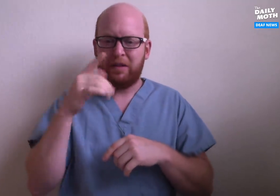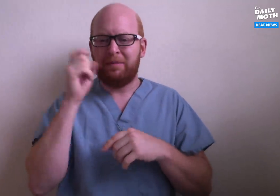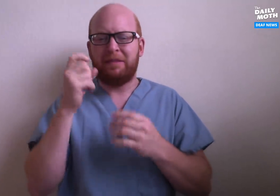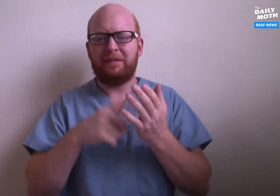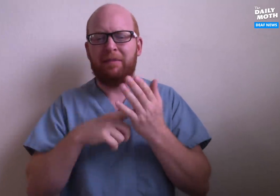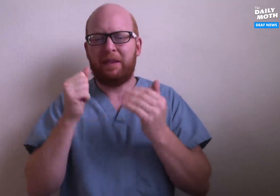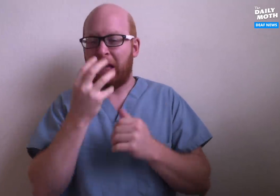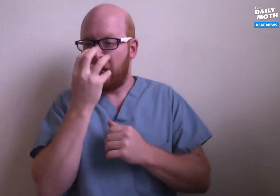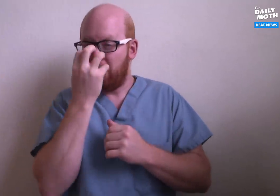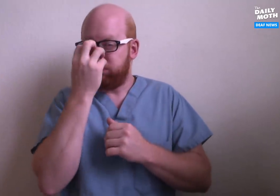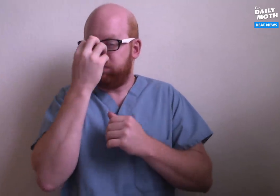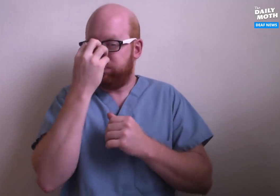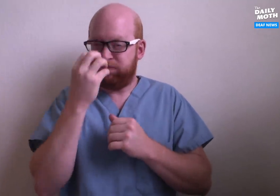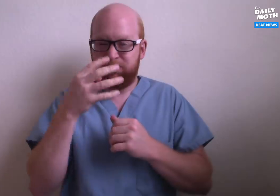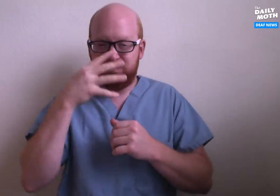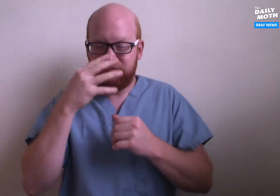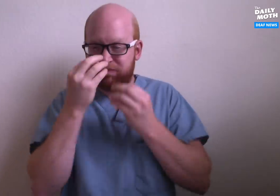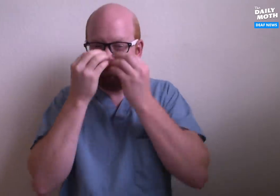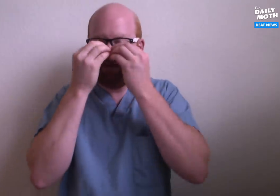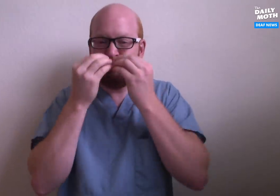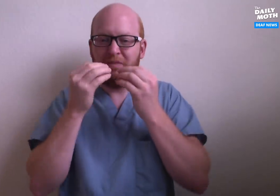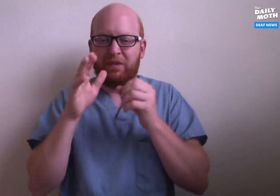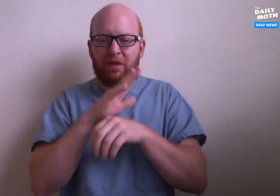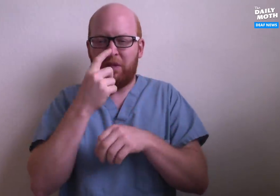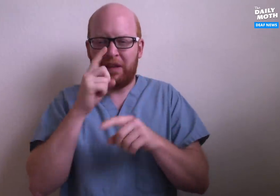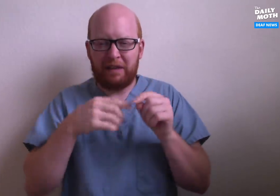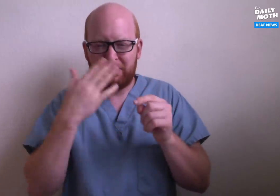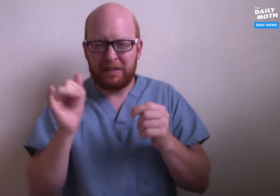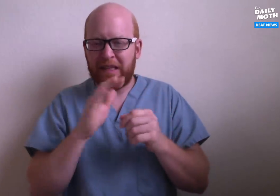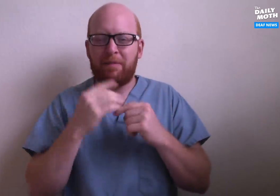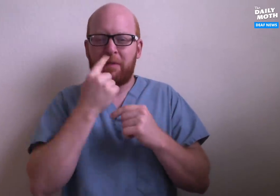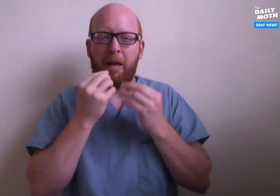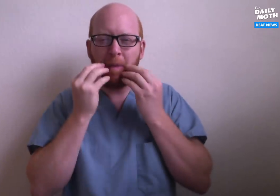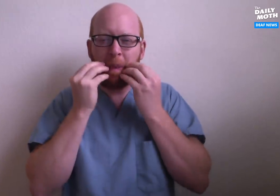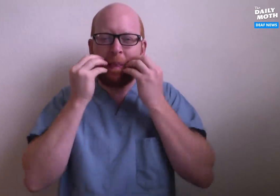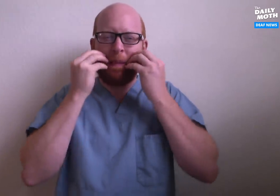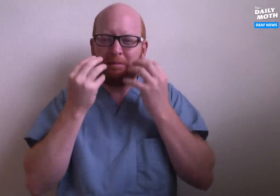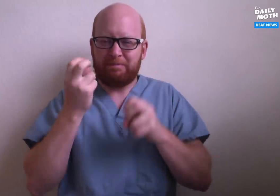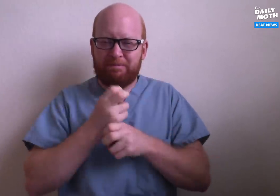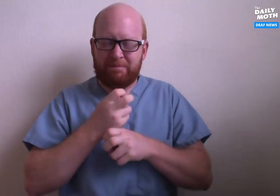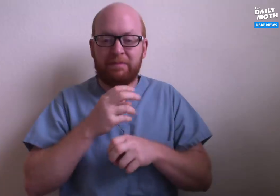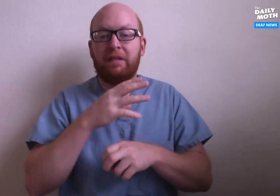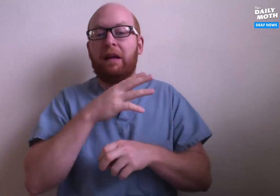it happens due to mucus build-up in the nose and/or mouth.